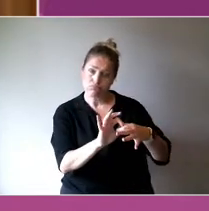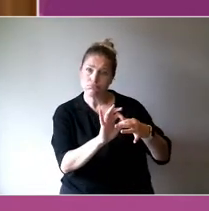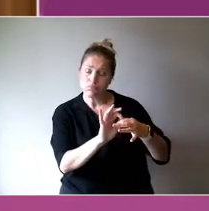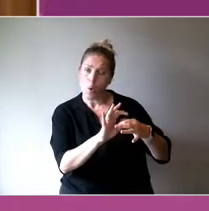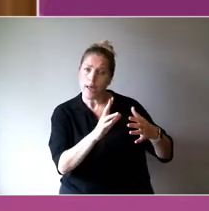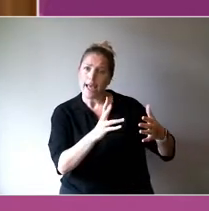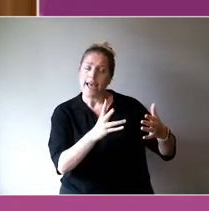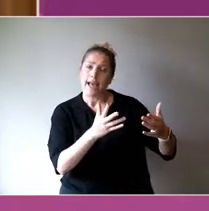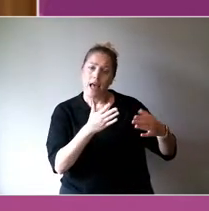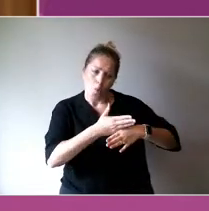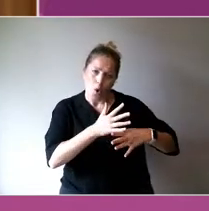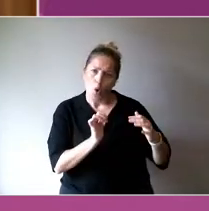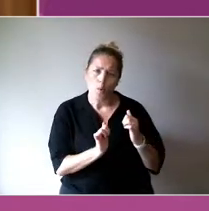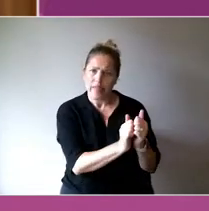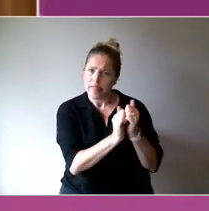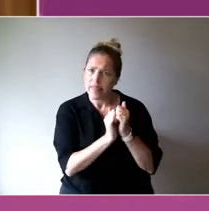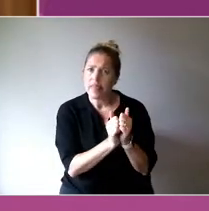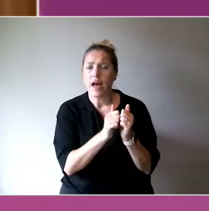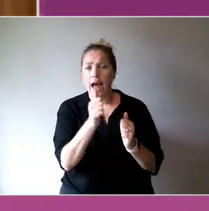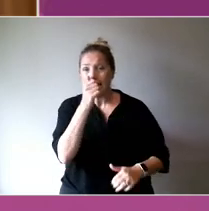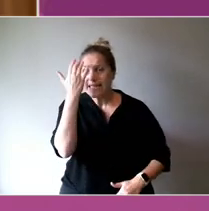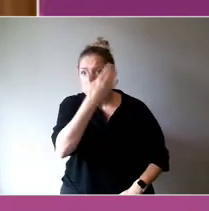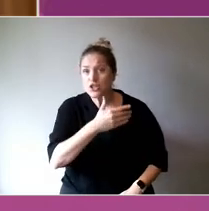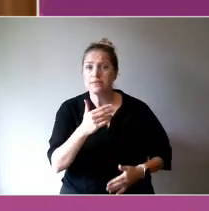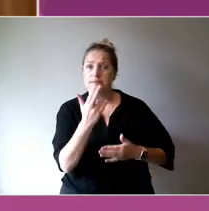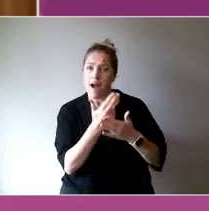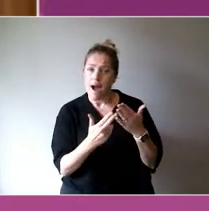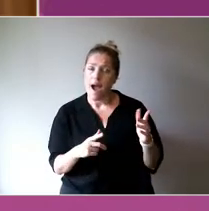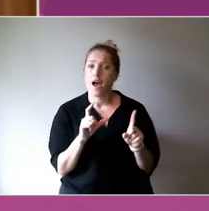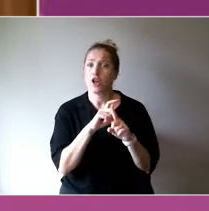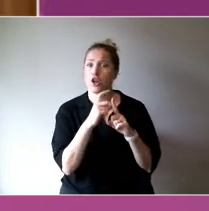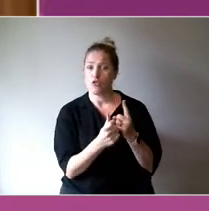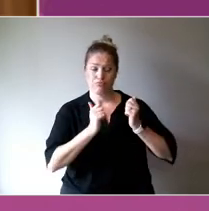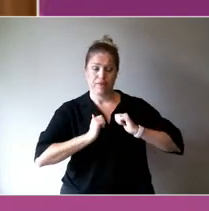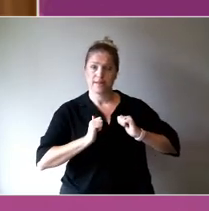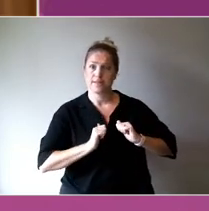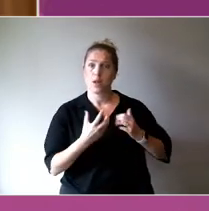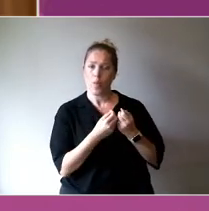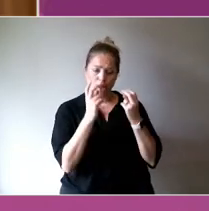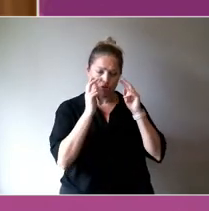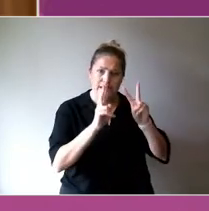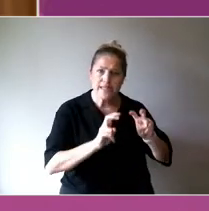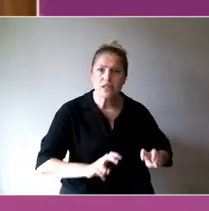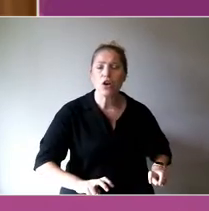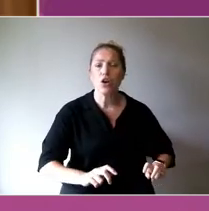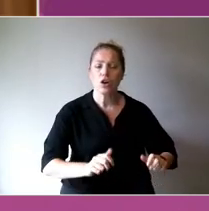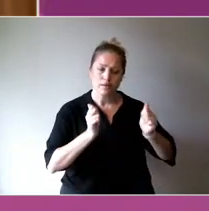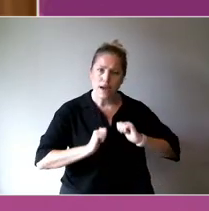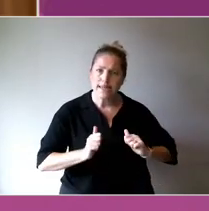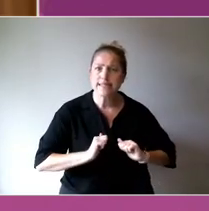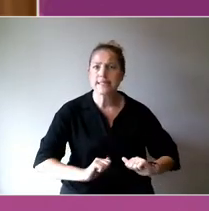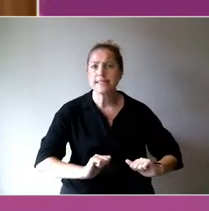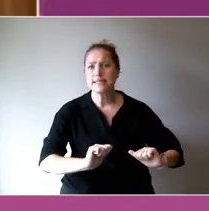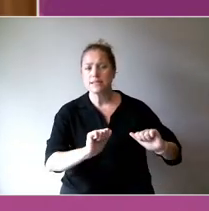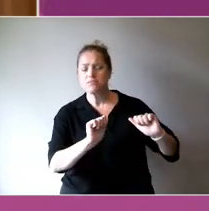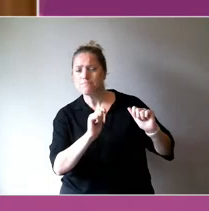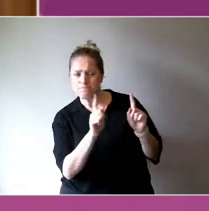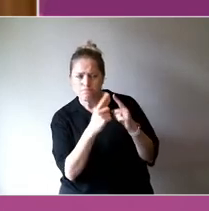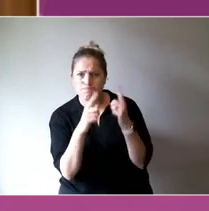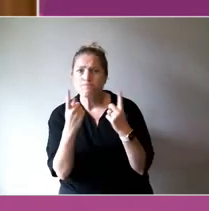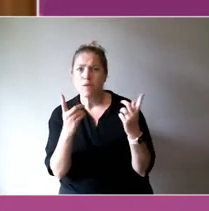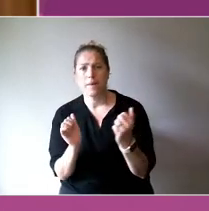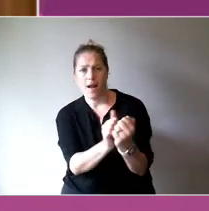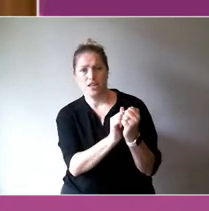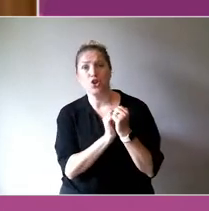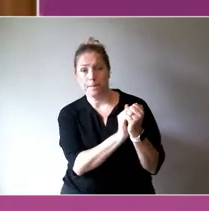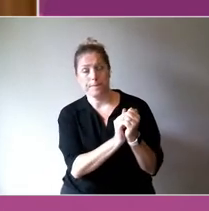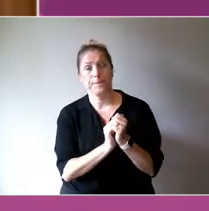academy and society, through arts research, practice, training and various partnerships.